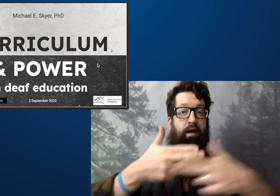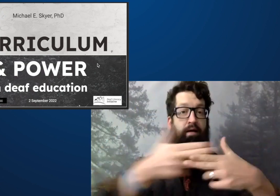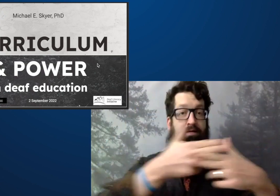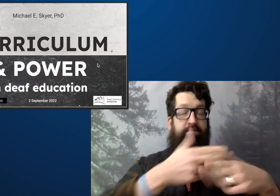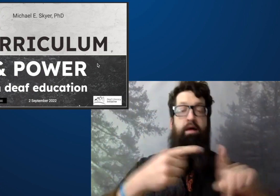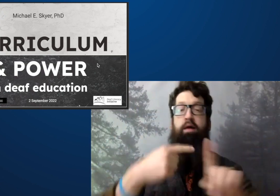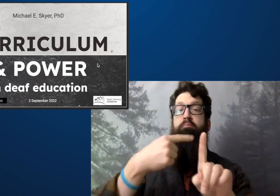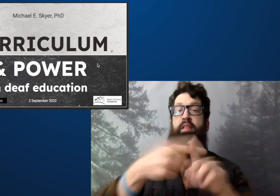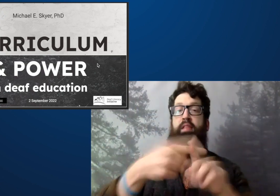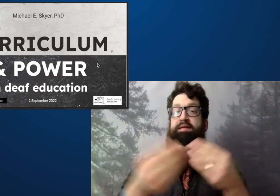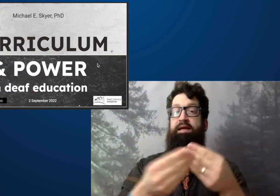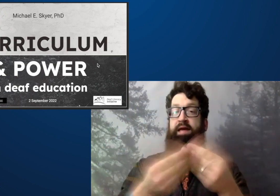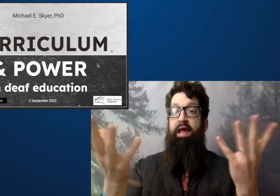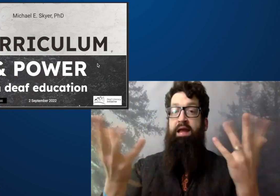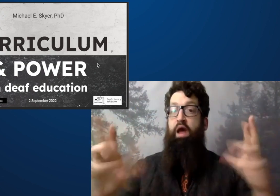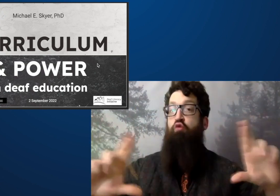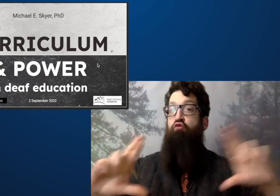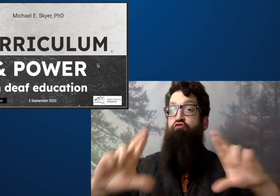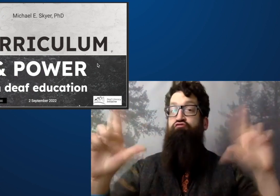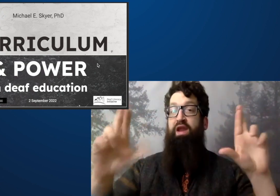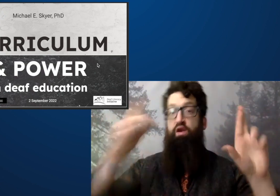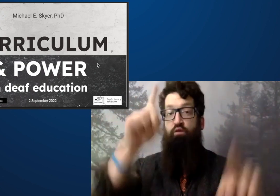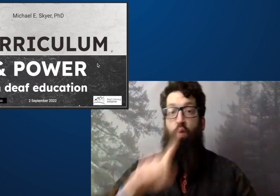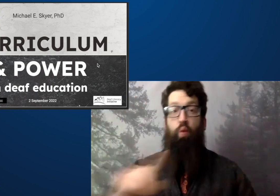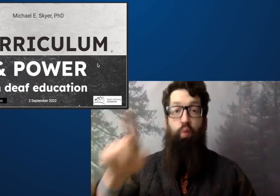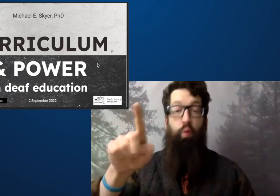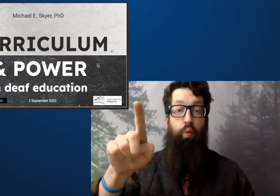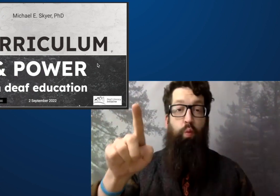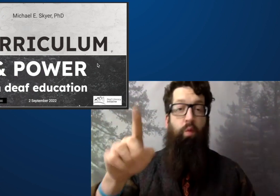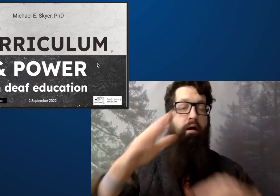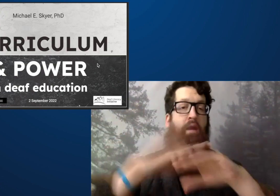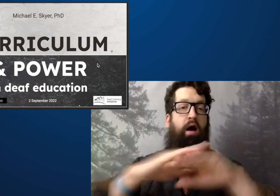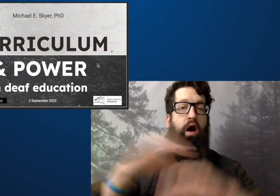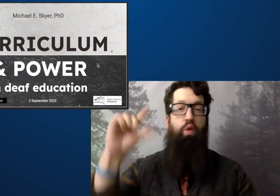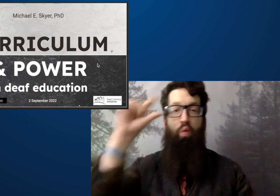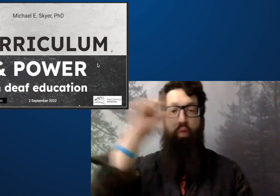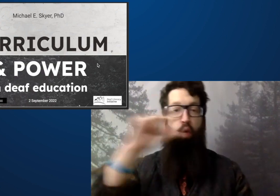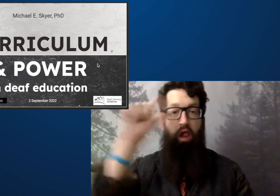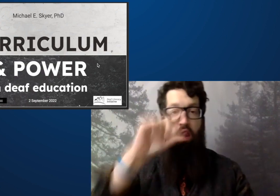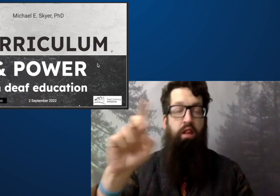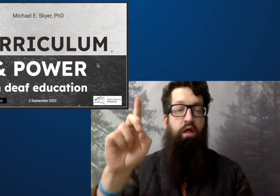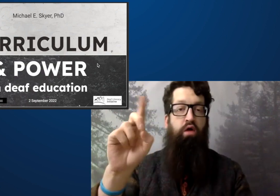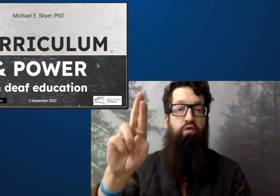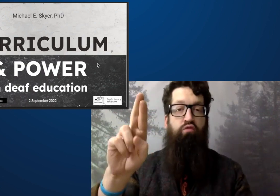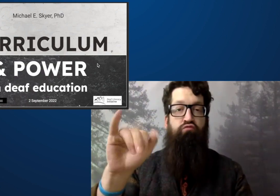Also, I also wanted to share with you that my slides will have handouts as well, and I will be sending that.